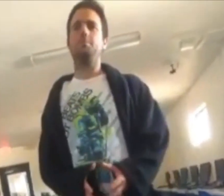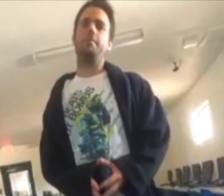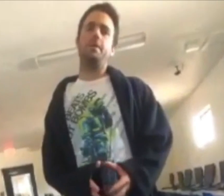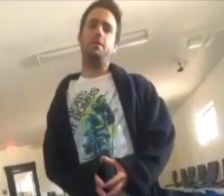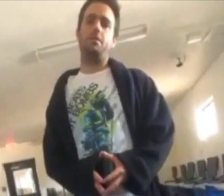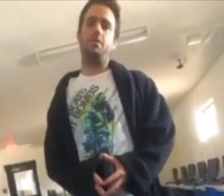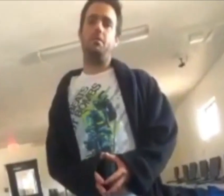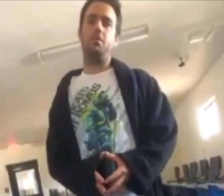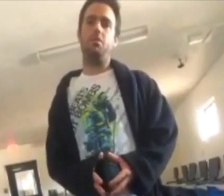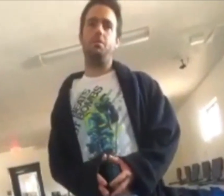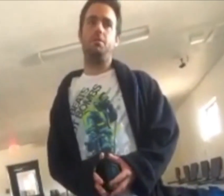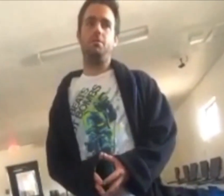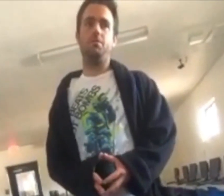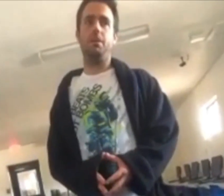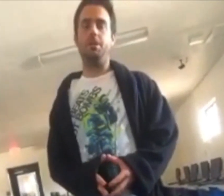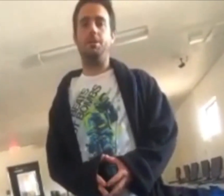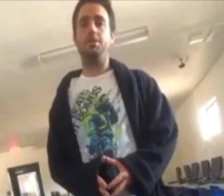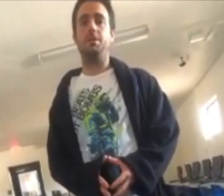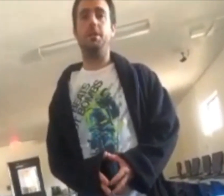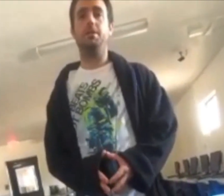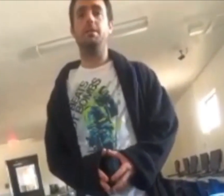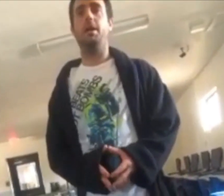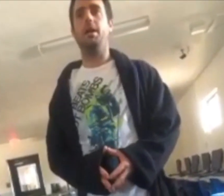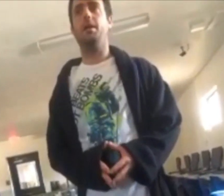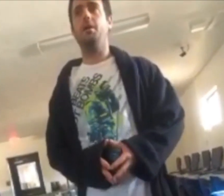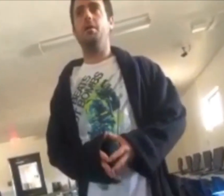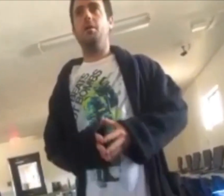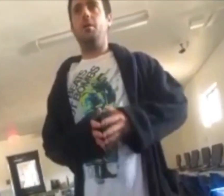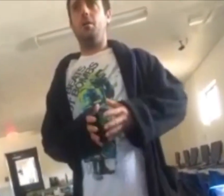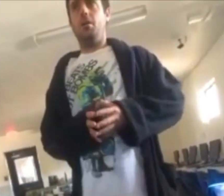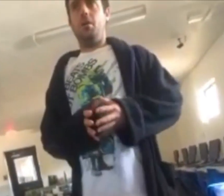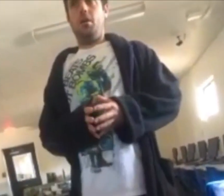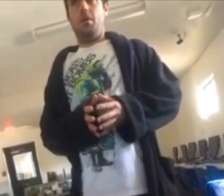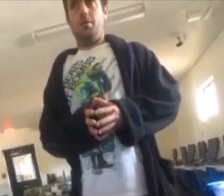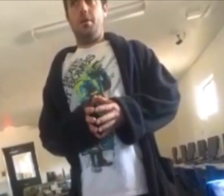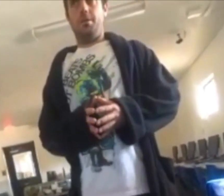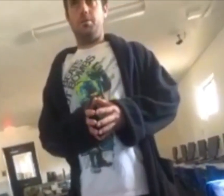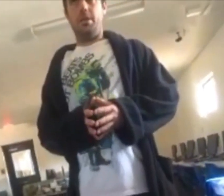there's been a series of times I've had to go to rehabilitation clinics and...